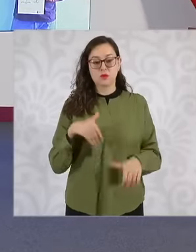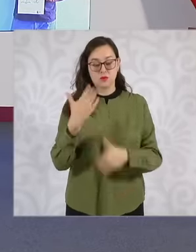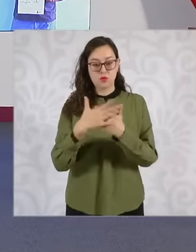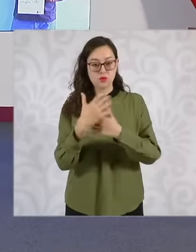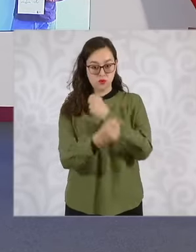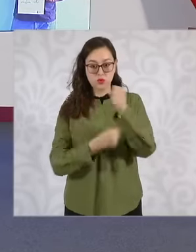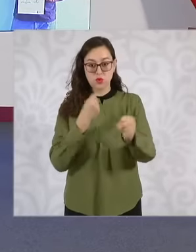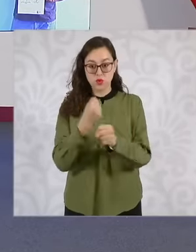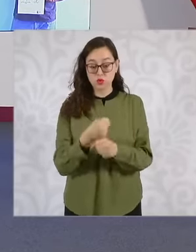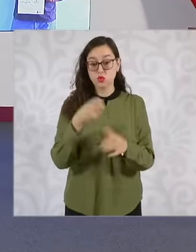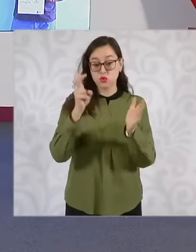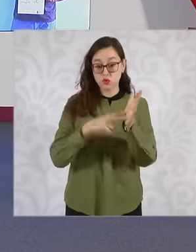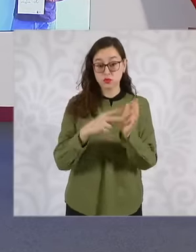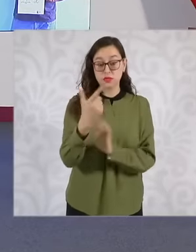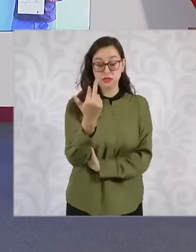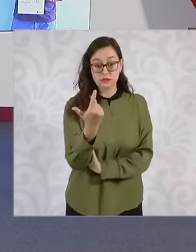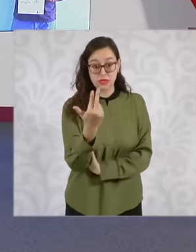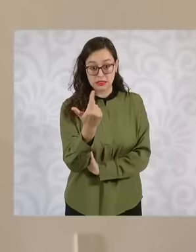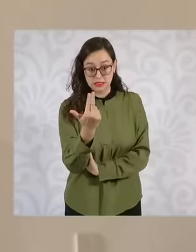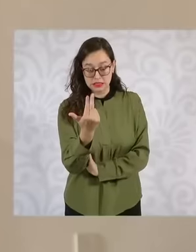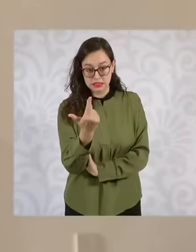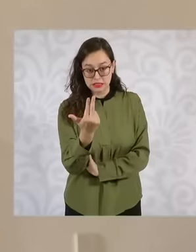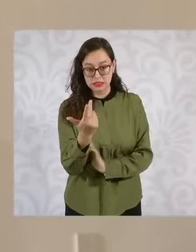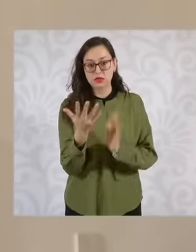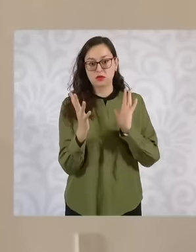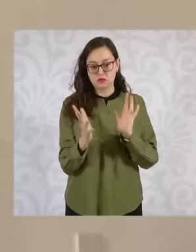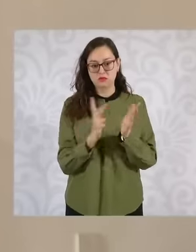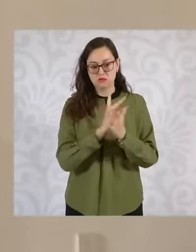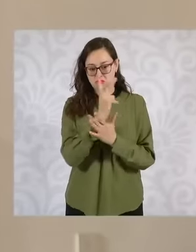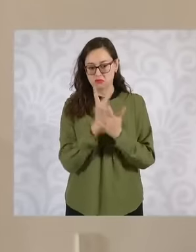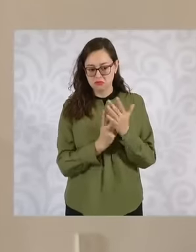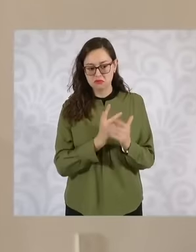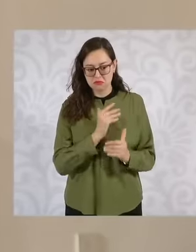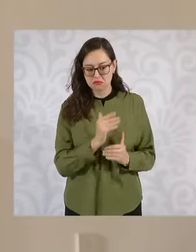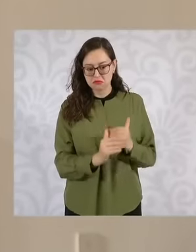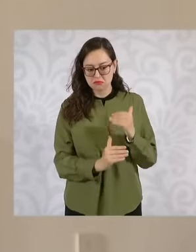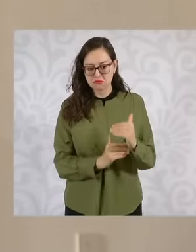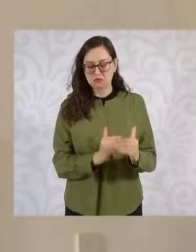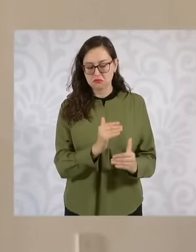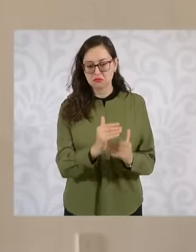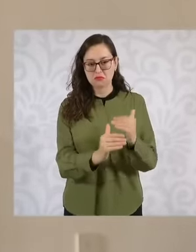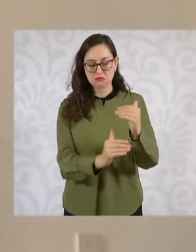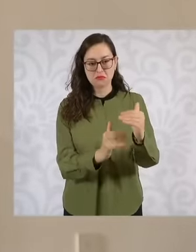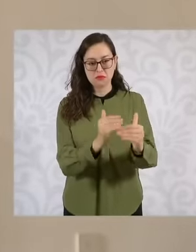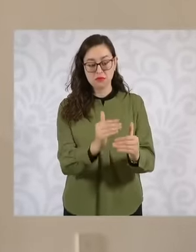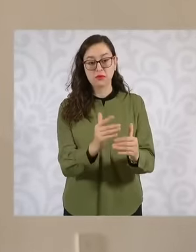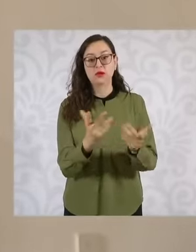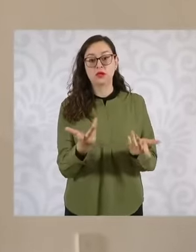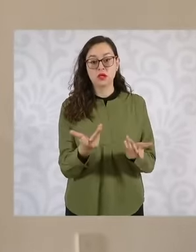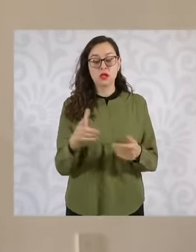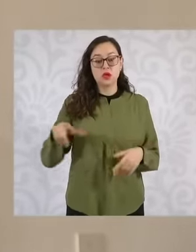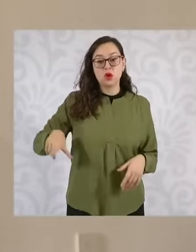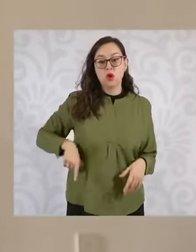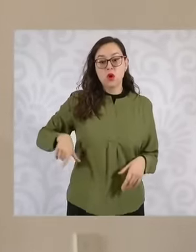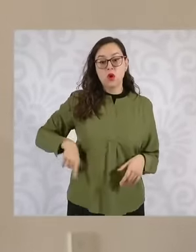advanced with all the requirements and in coordination with governors,